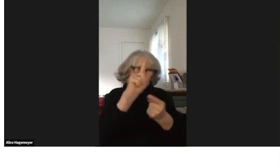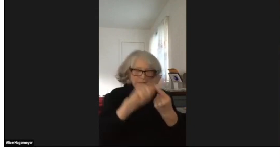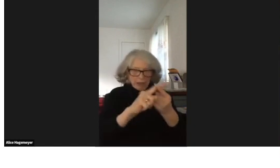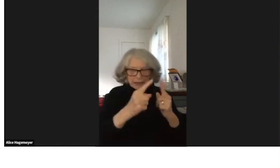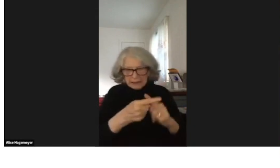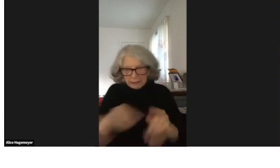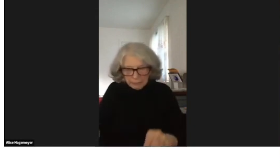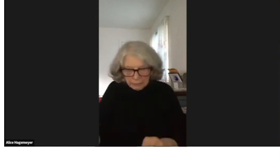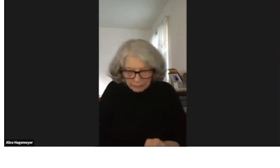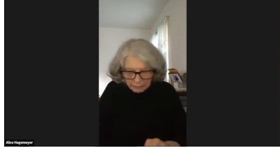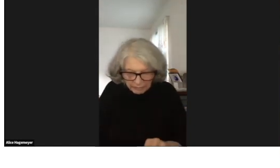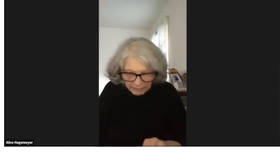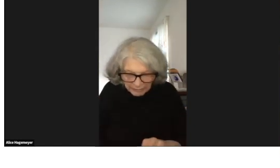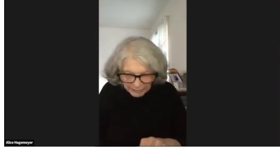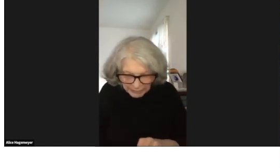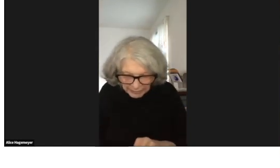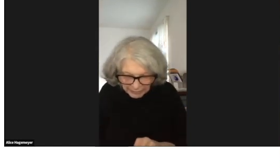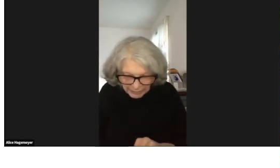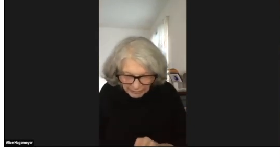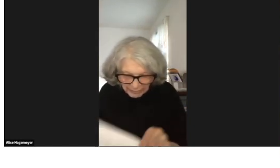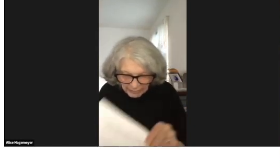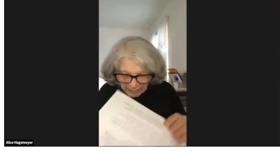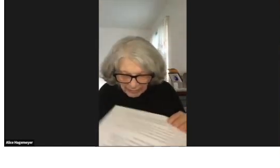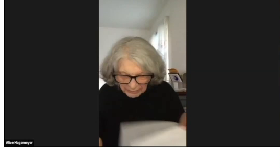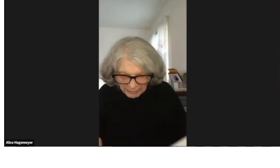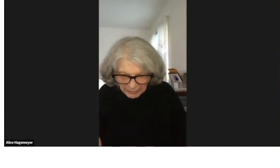That's my mission there at the Library Friends.